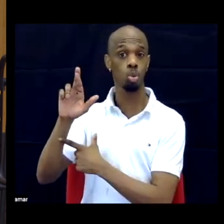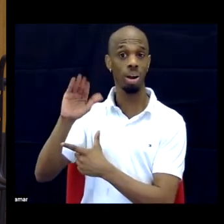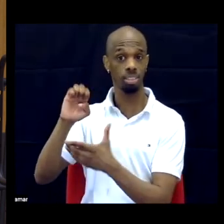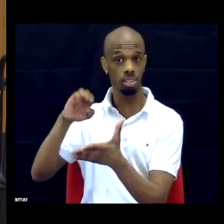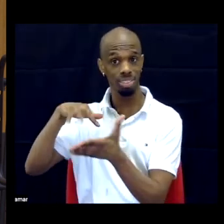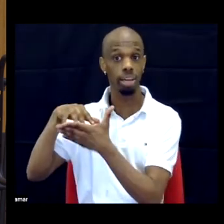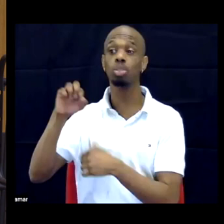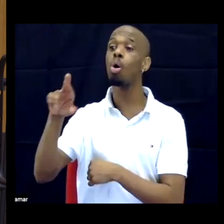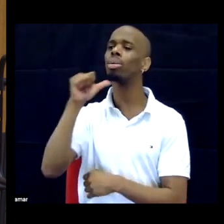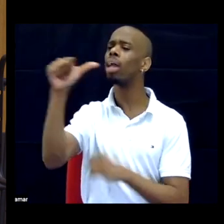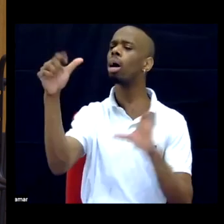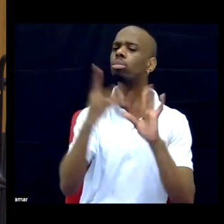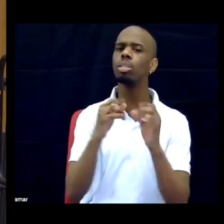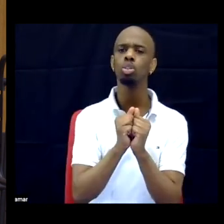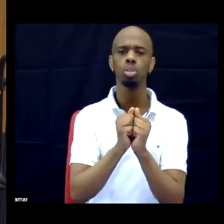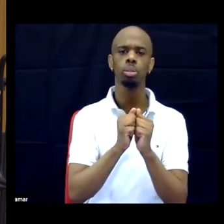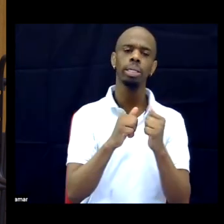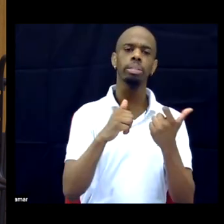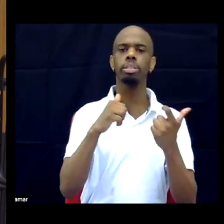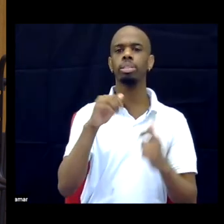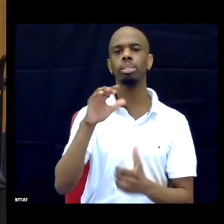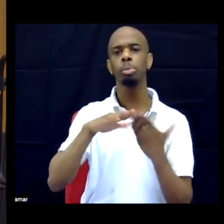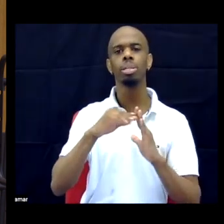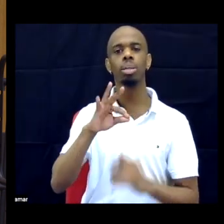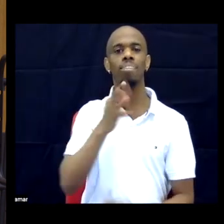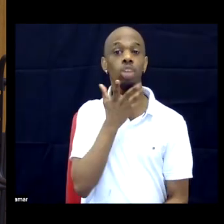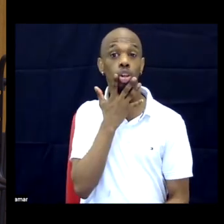of color, deciding to just start doing race.